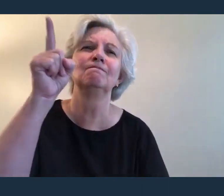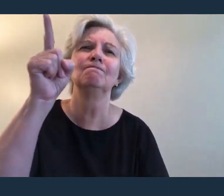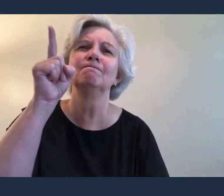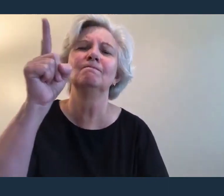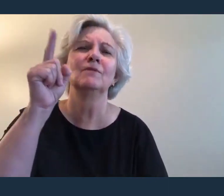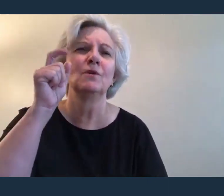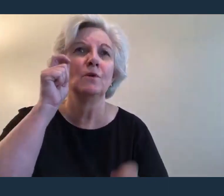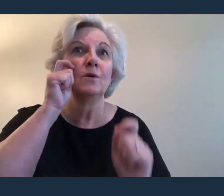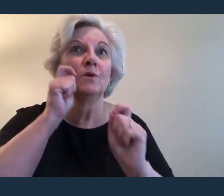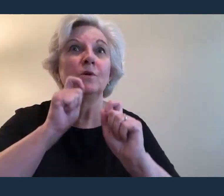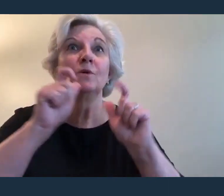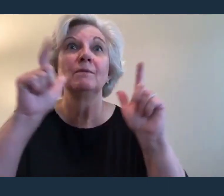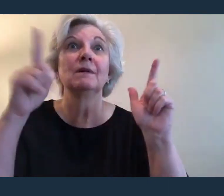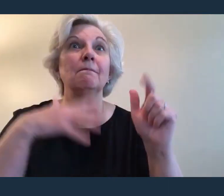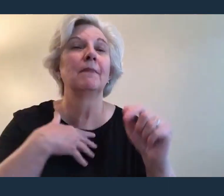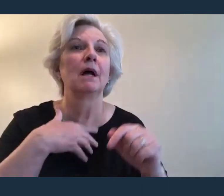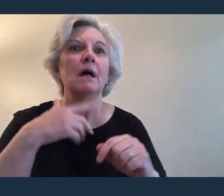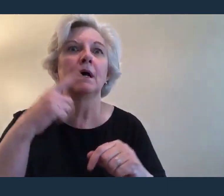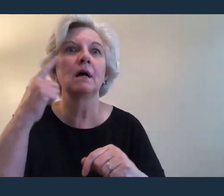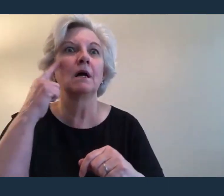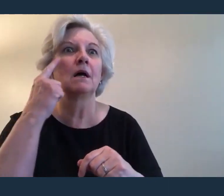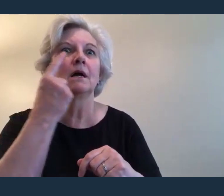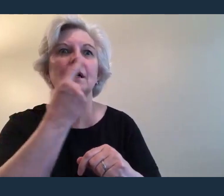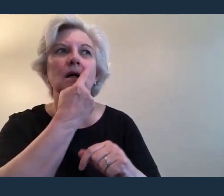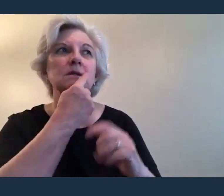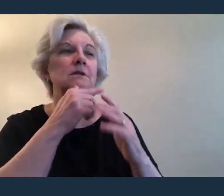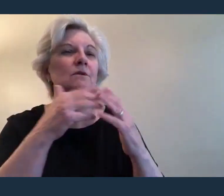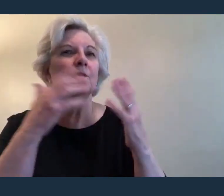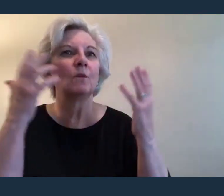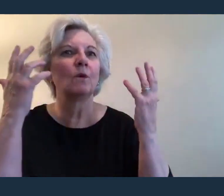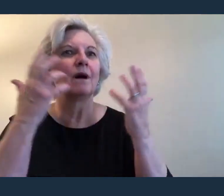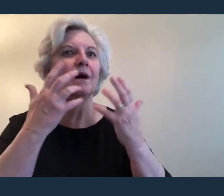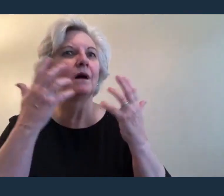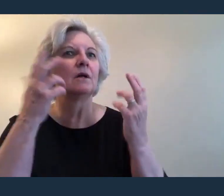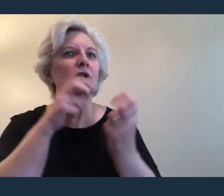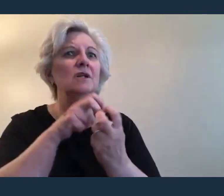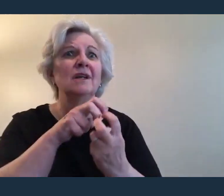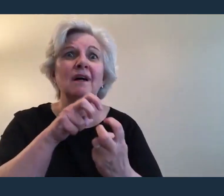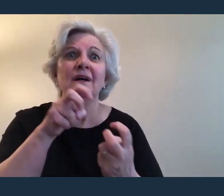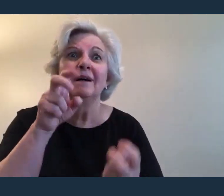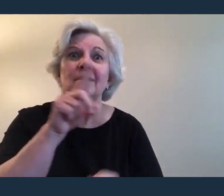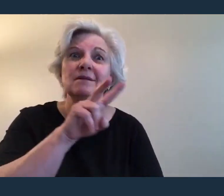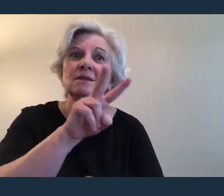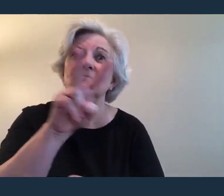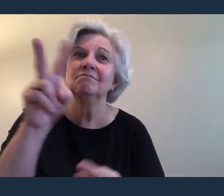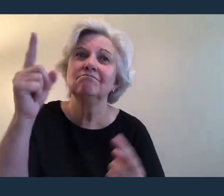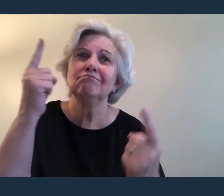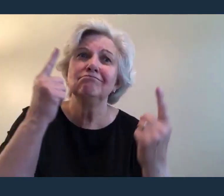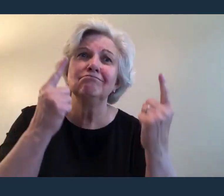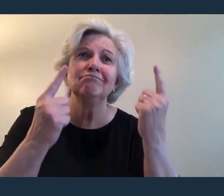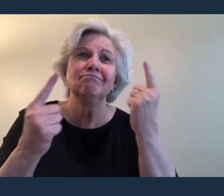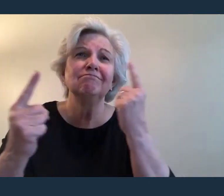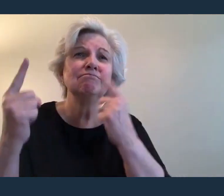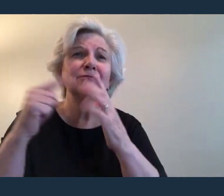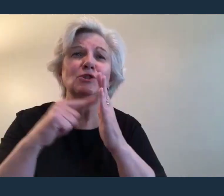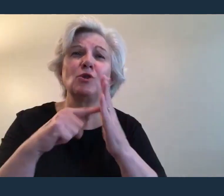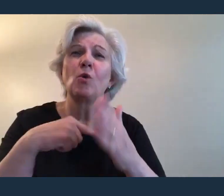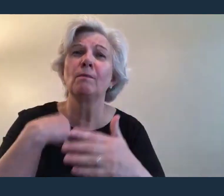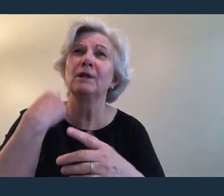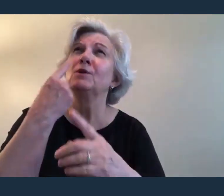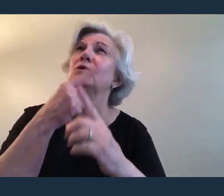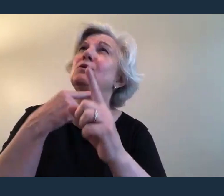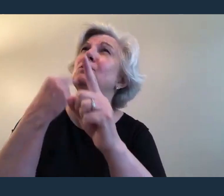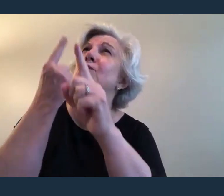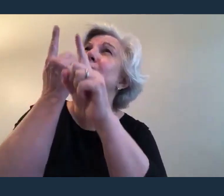Open up my eyes in wonder And show me who You are